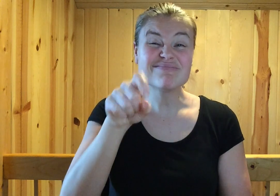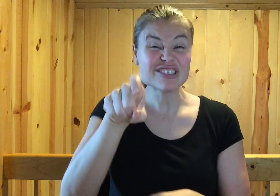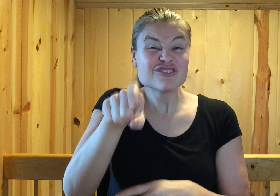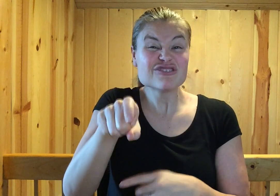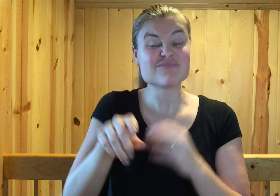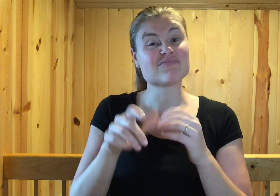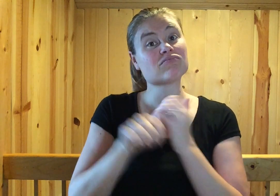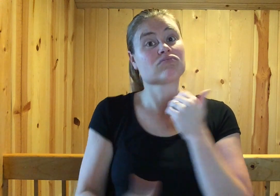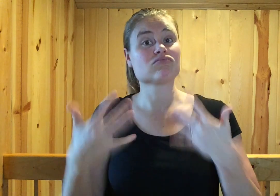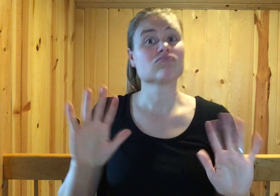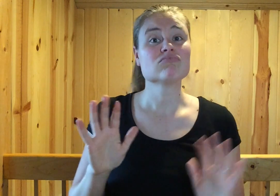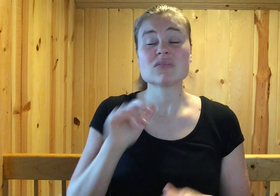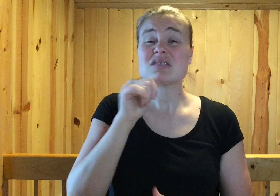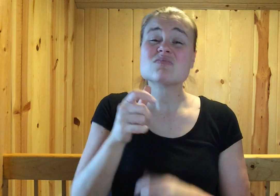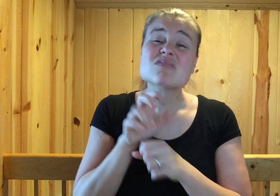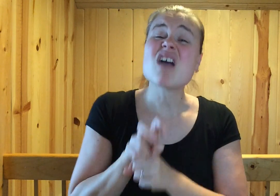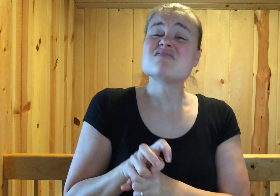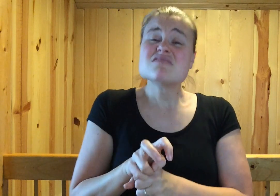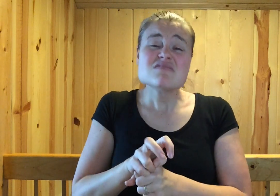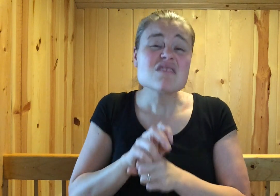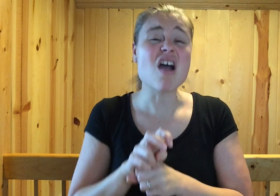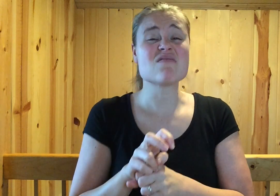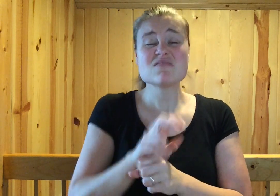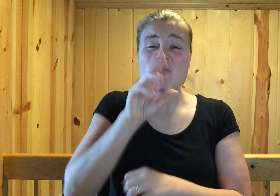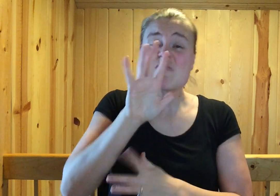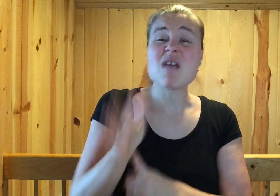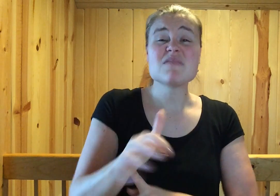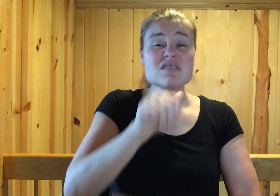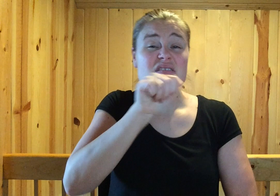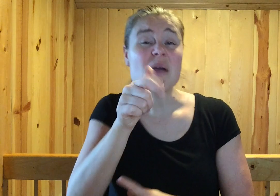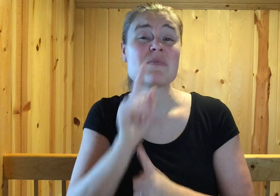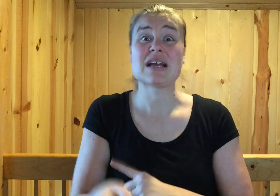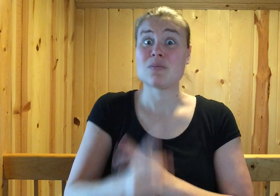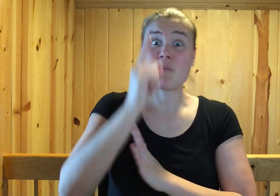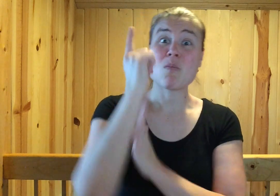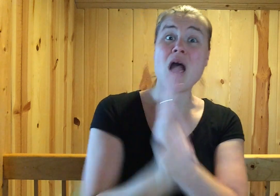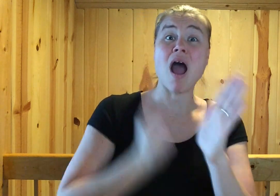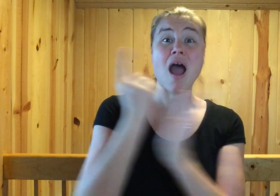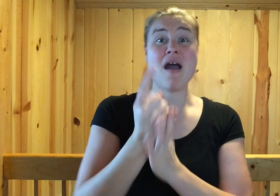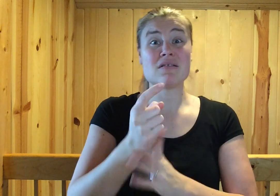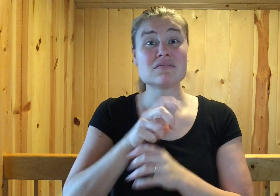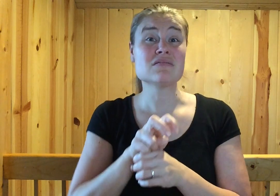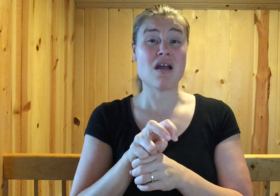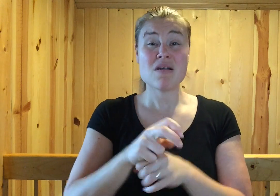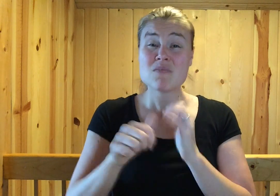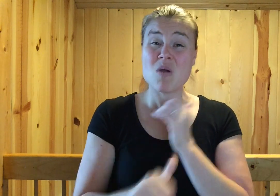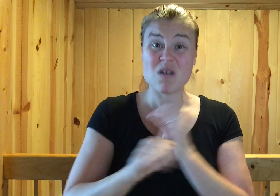Yeah, we should poop effortlessly. Instead of sitting on the toilet chair for five minutes, or ten minutes. or even for an hour!